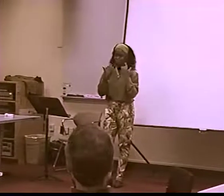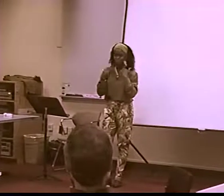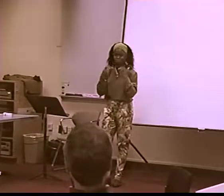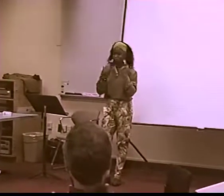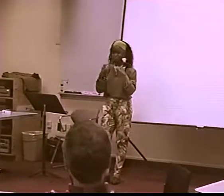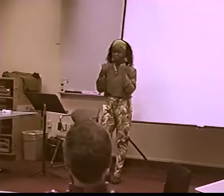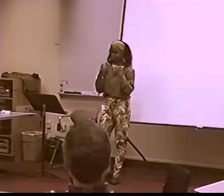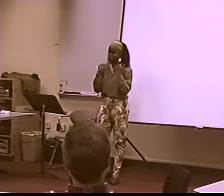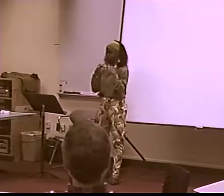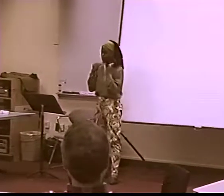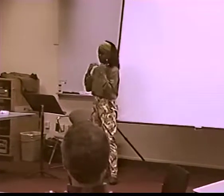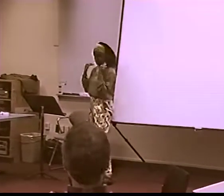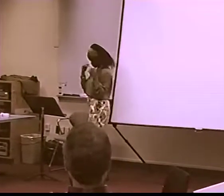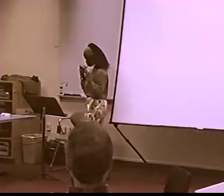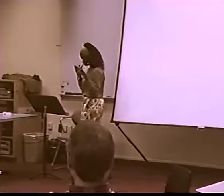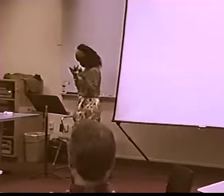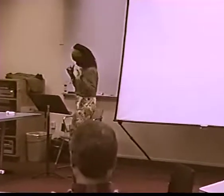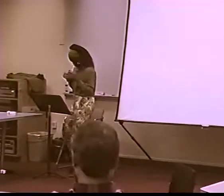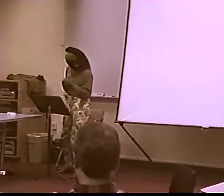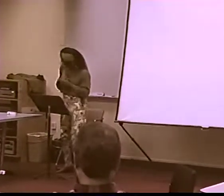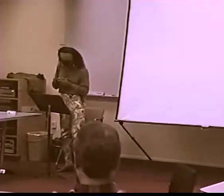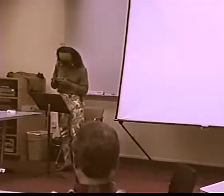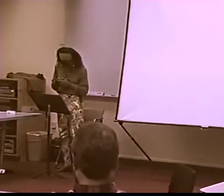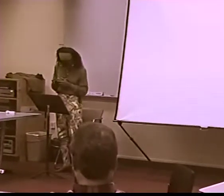NO WAY... SIGNED LIKE THIS.